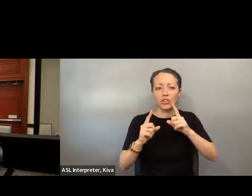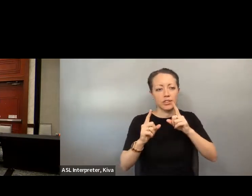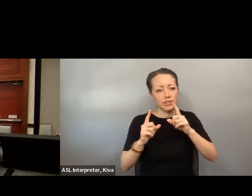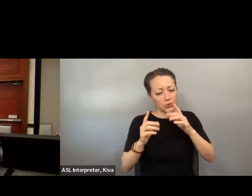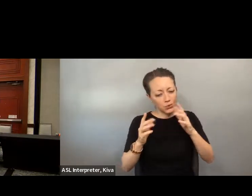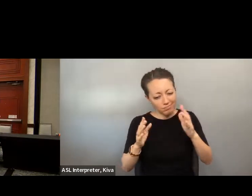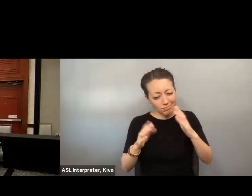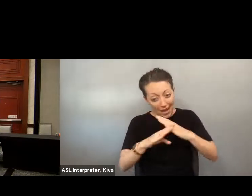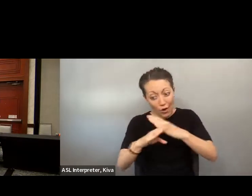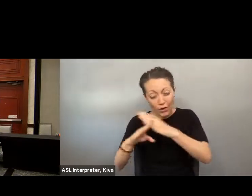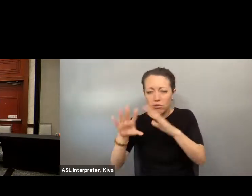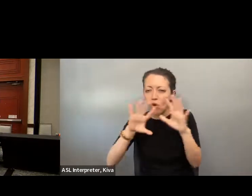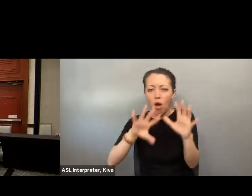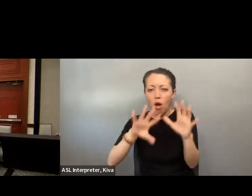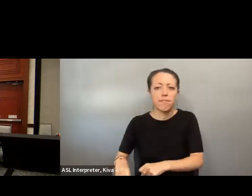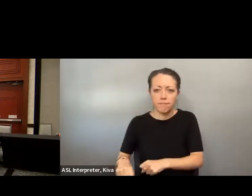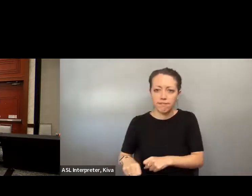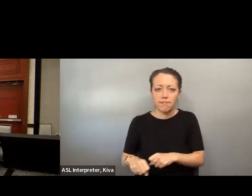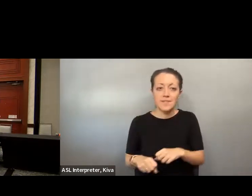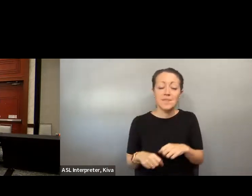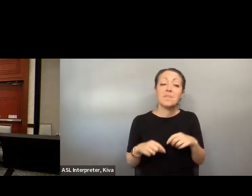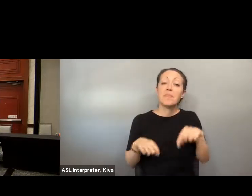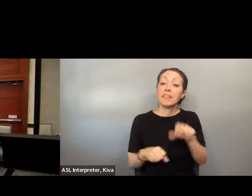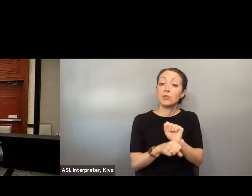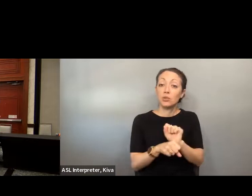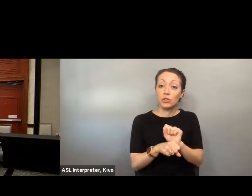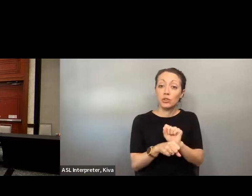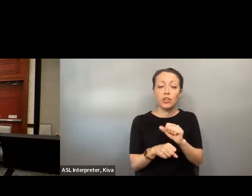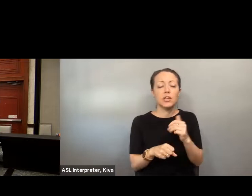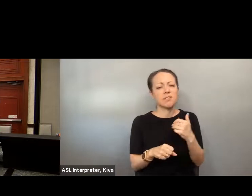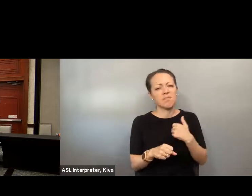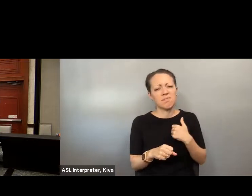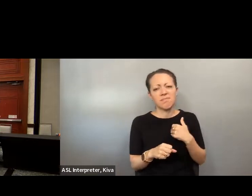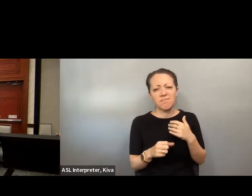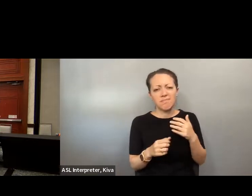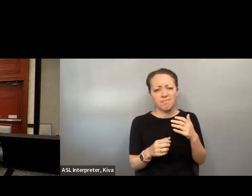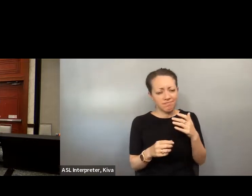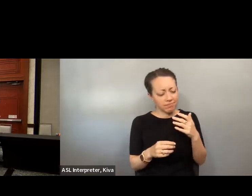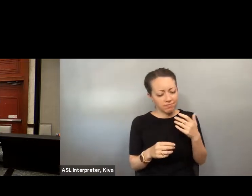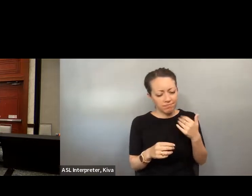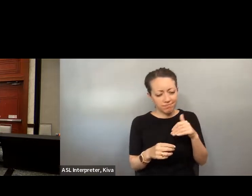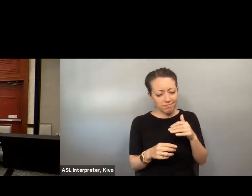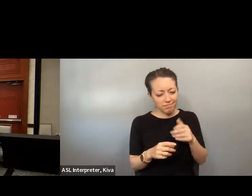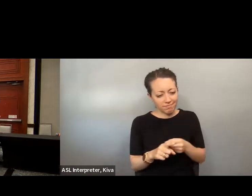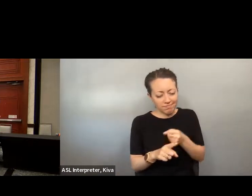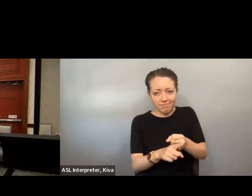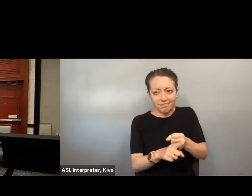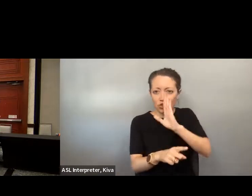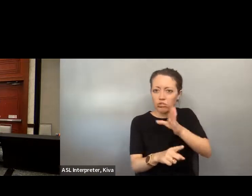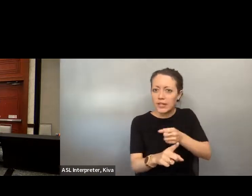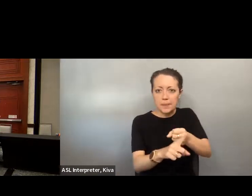The discussions that are taking place here today are part of a Walter effort, and I continued conversation on how to break down the barriers to full civic conclusion and Then a great urgency to the work. continued conversation on how to break down the barriers to